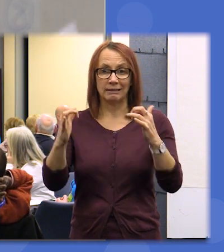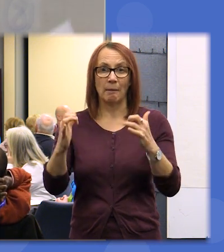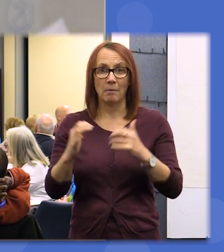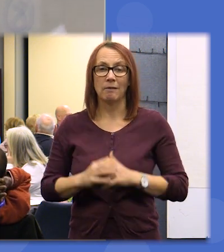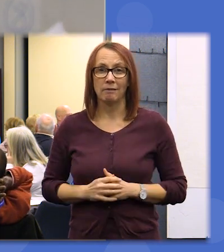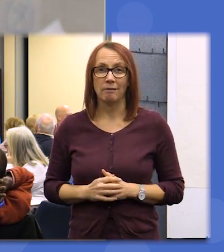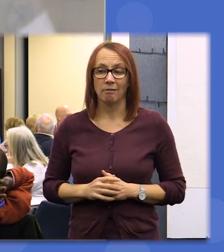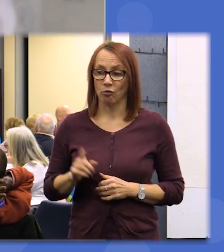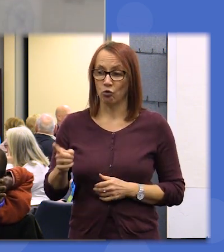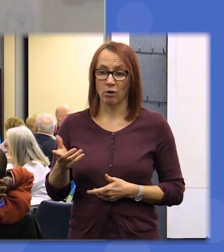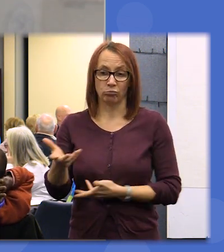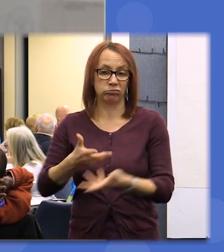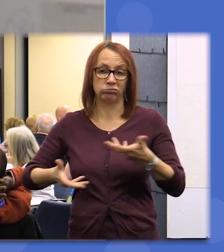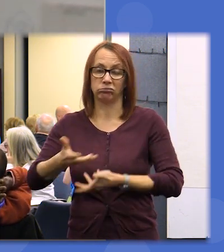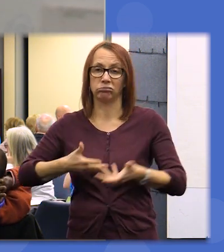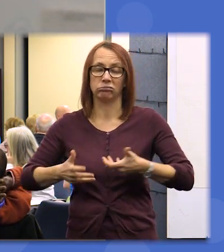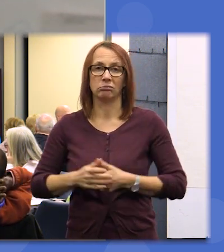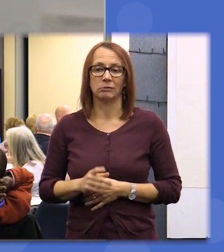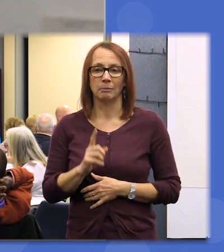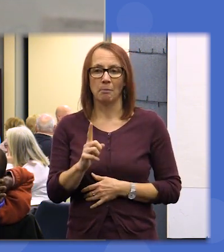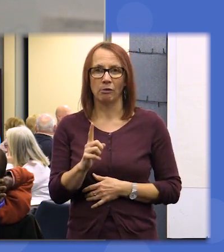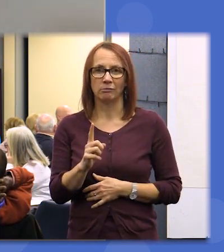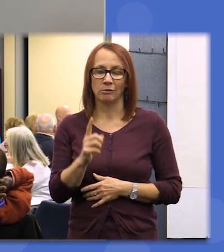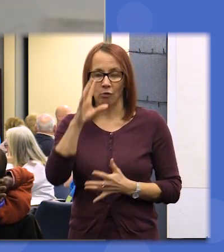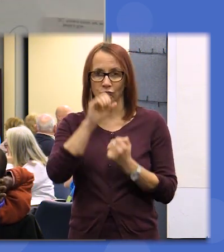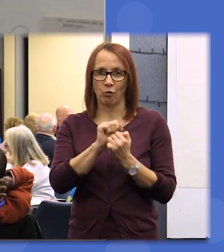discuss endure be it but we've only got four weekends and so we'll be taking